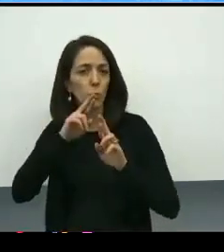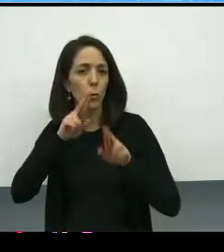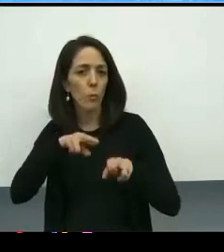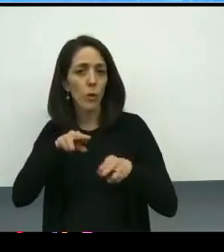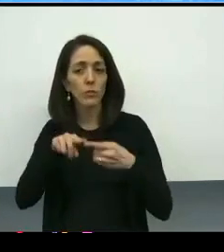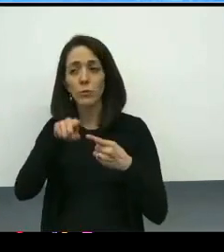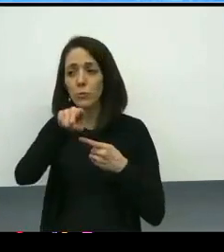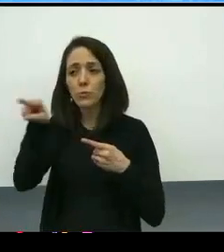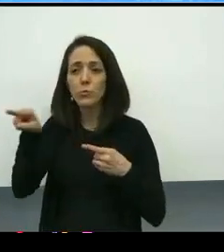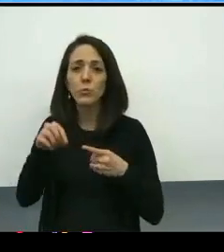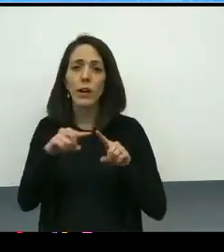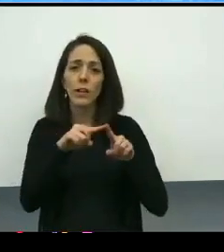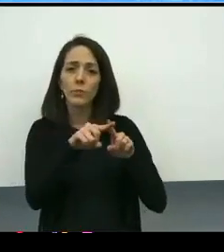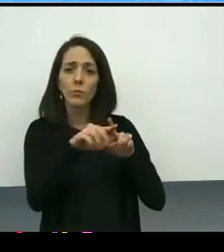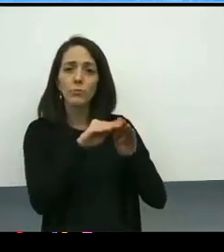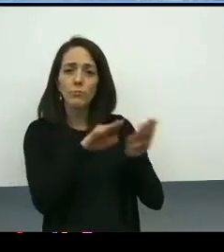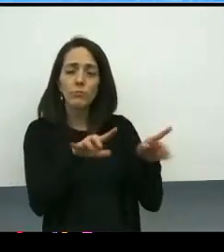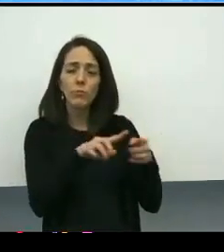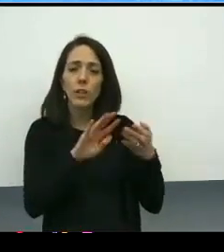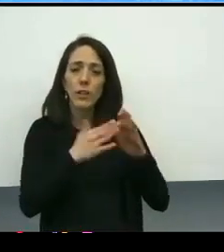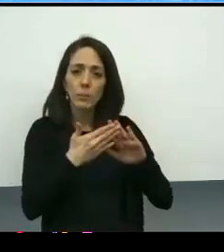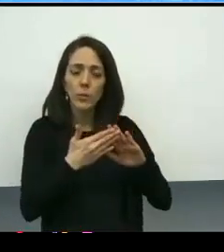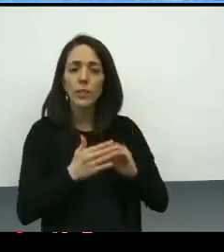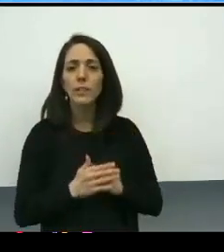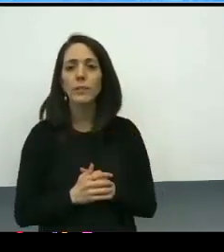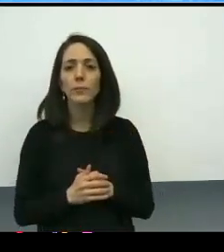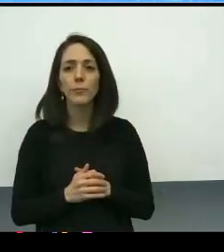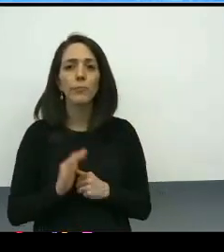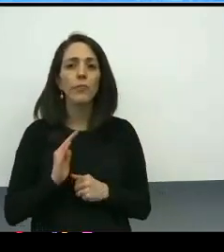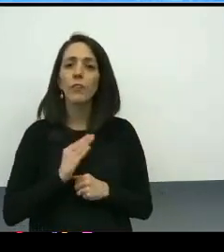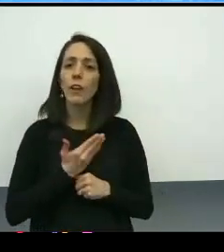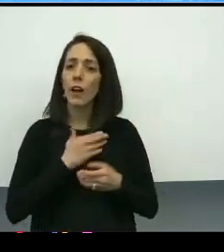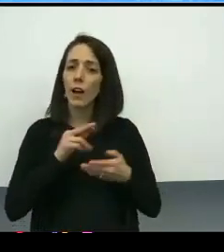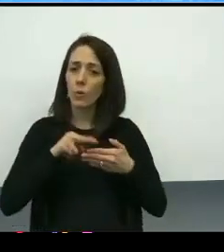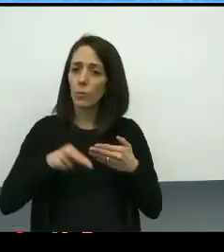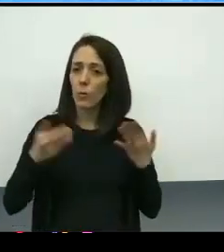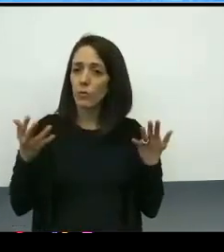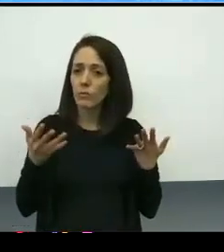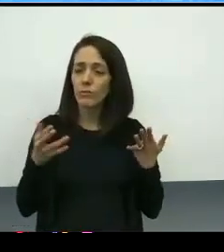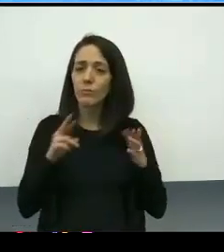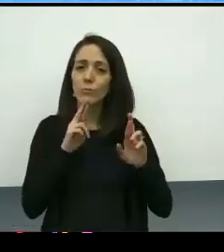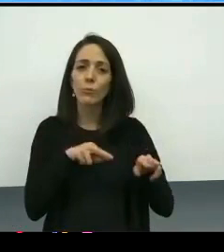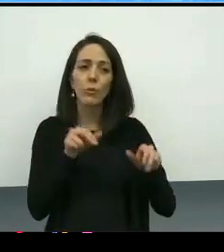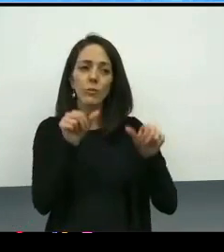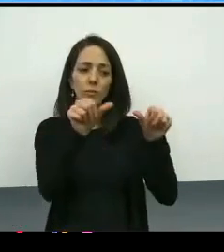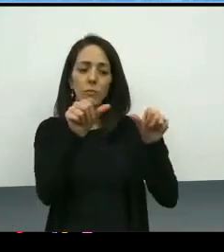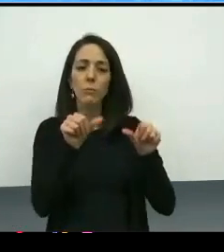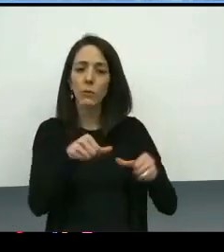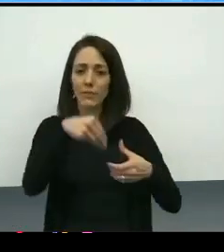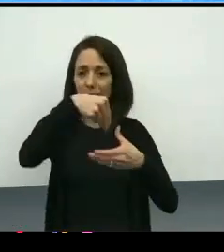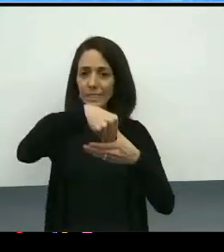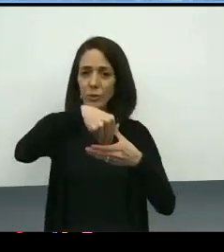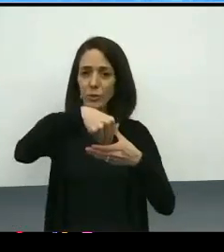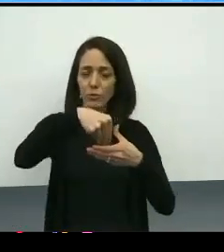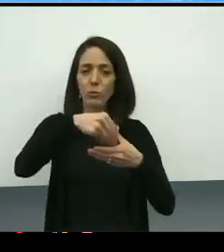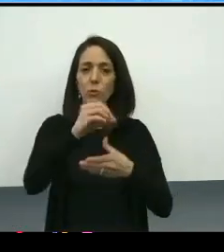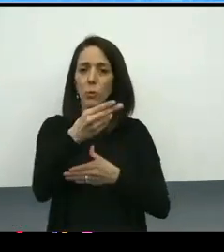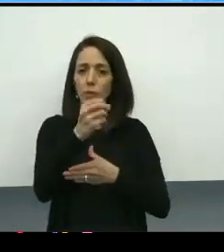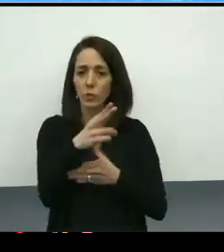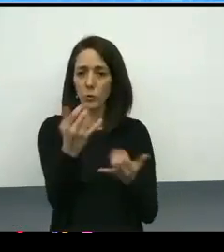and to the community more broadly, our reports are posted internally at OHSU now,